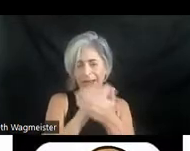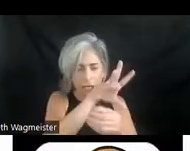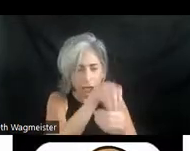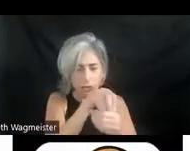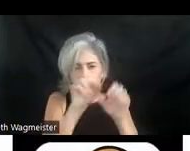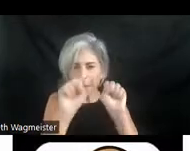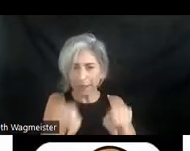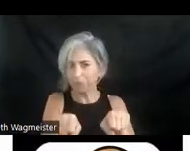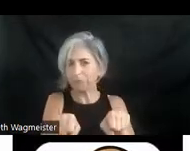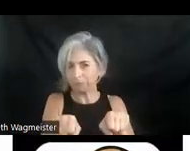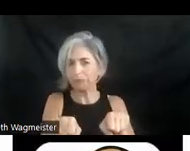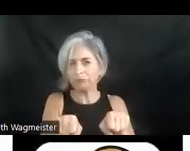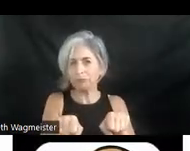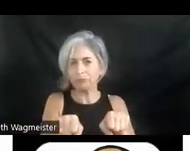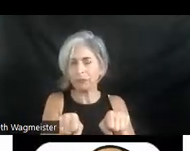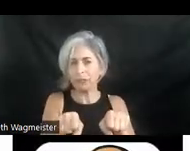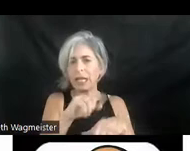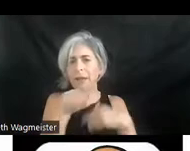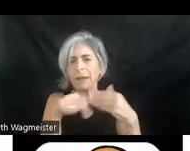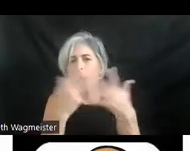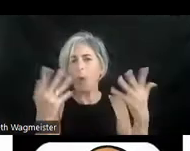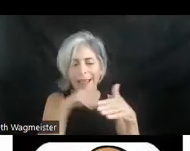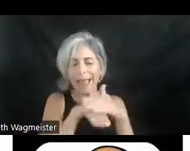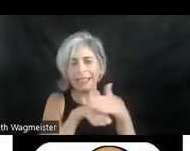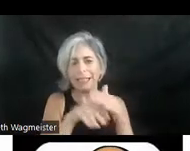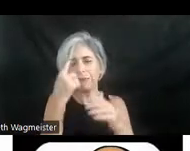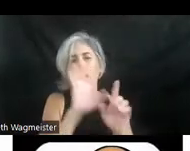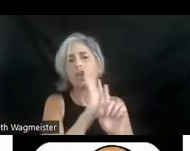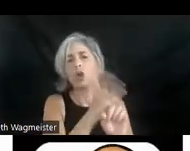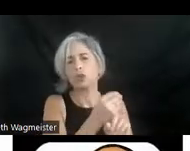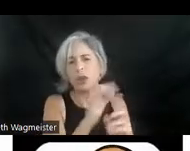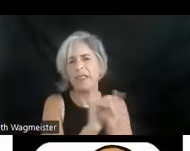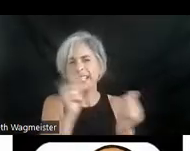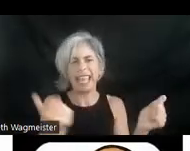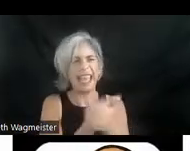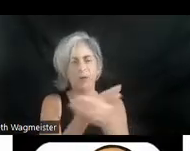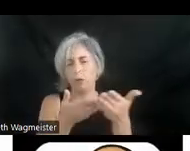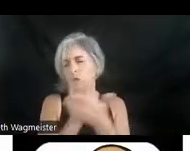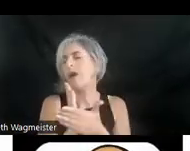as possible. It's about access to our culture and that is everyone's right. There simply